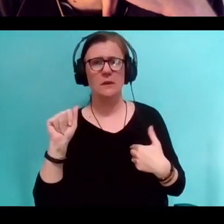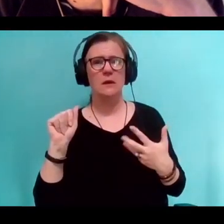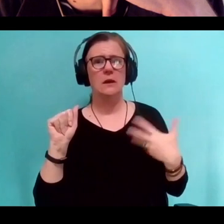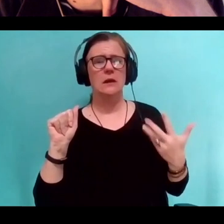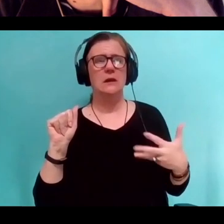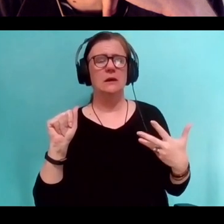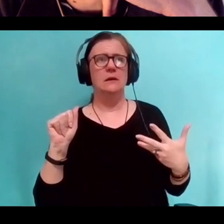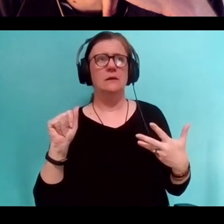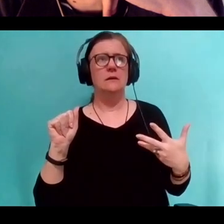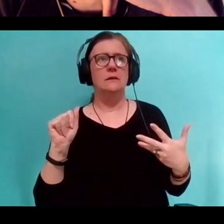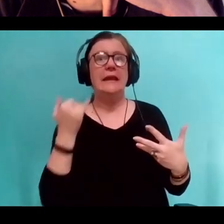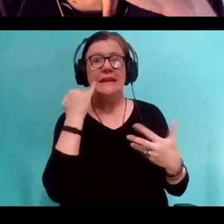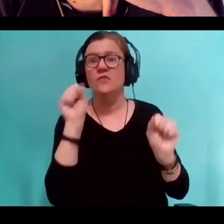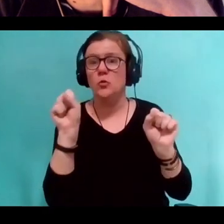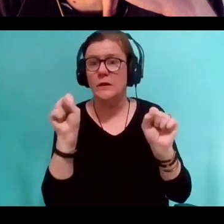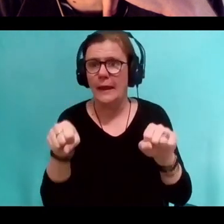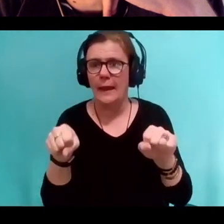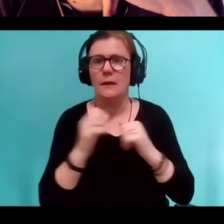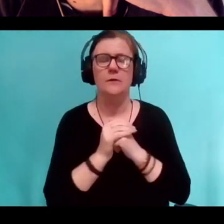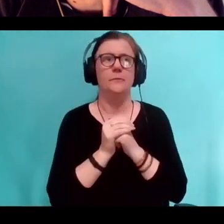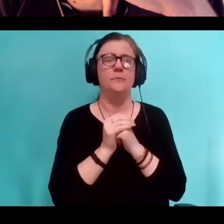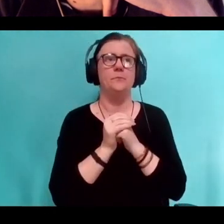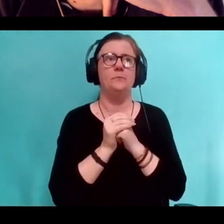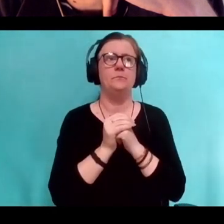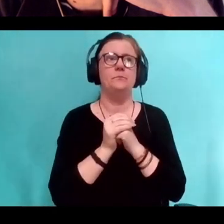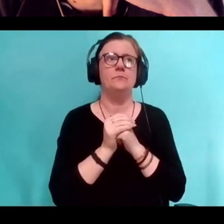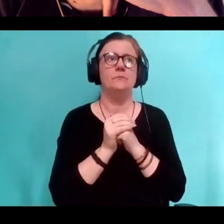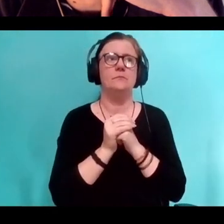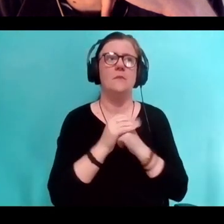if you're able, you have to keep telling the story of your body